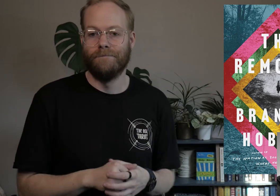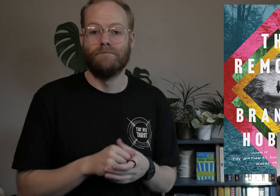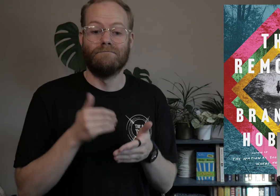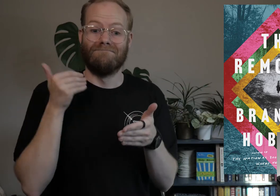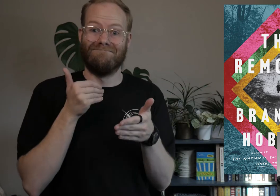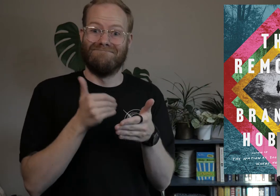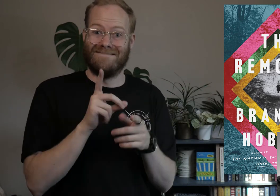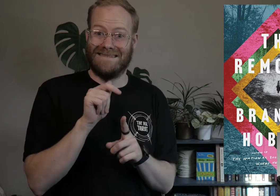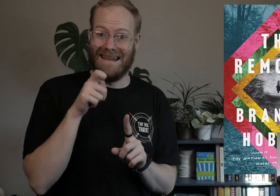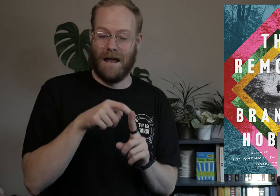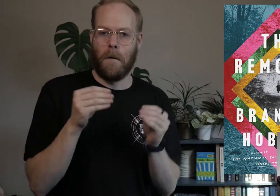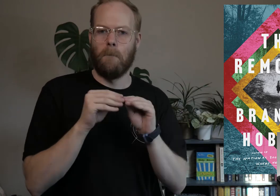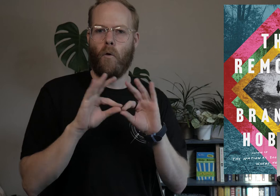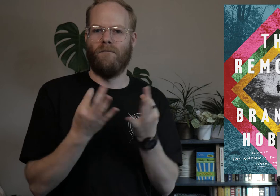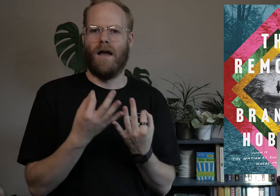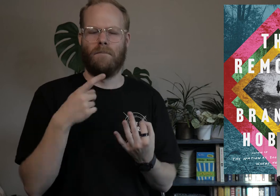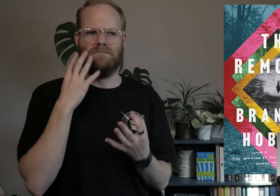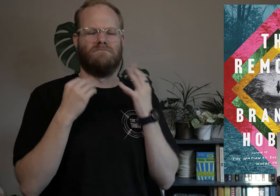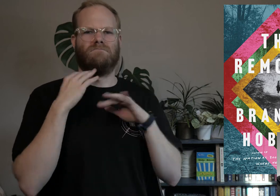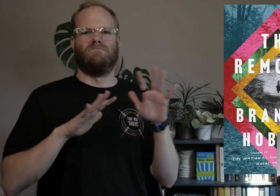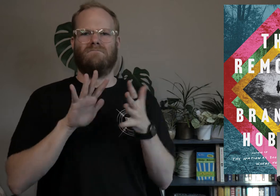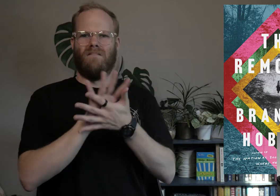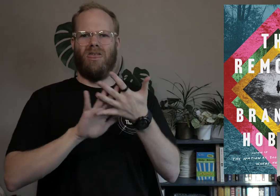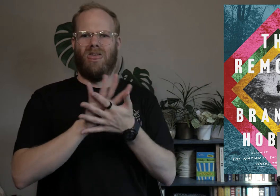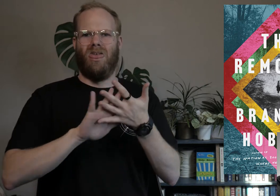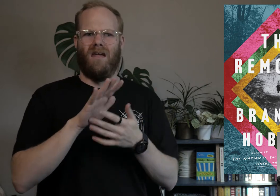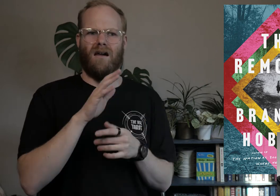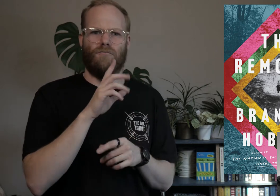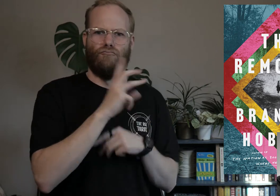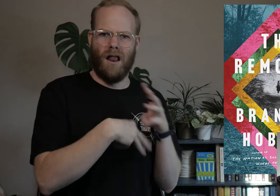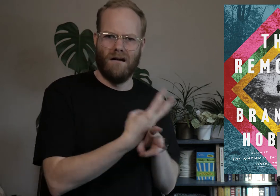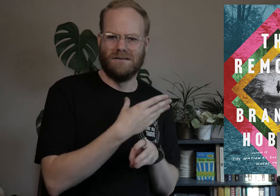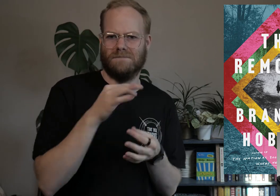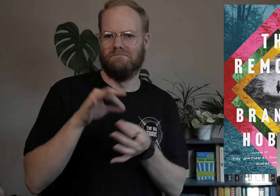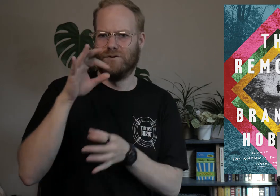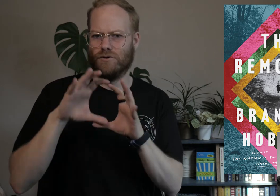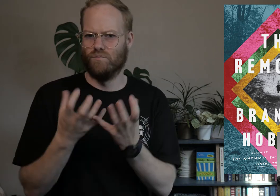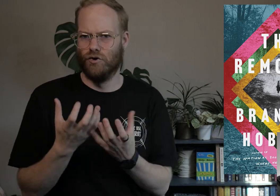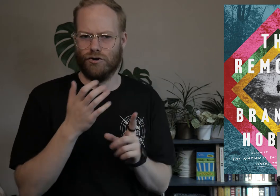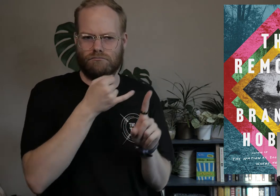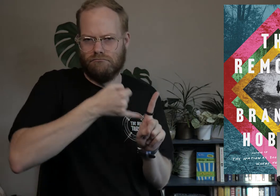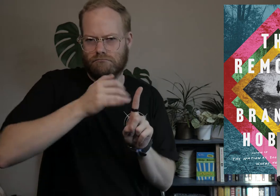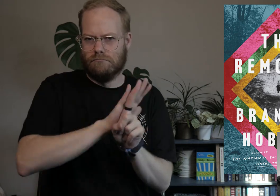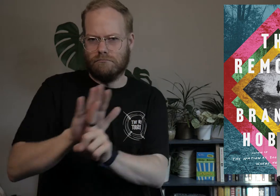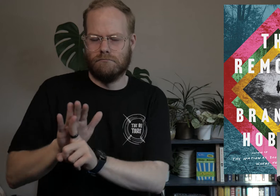The closer it gets to the date, the more the family experiences a blurring between reality and the spirit world indivivdually.